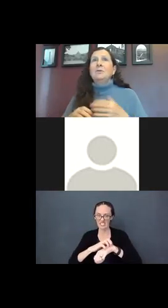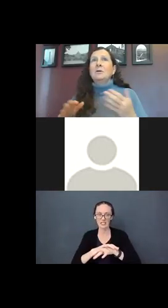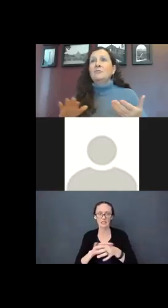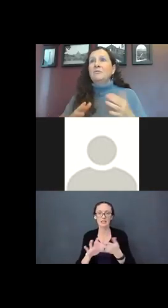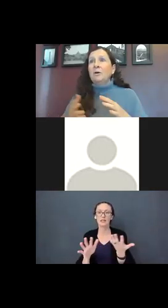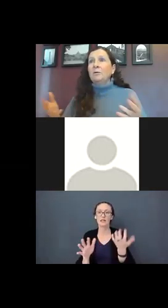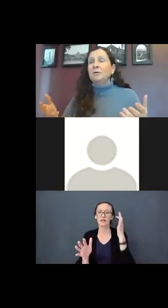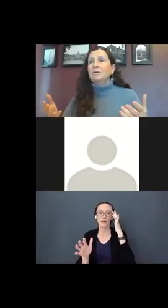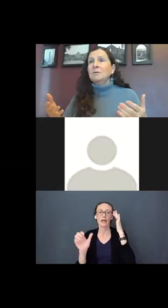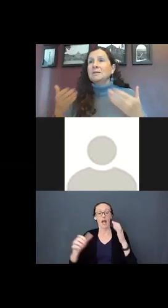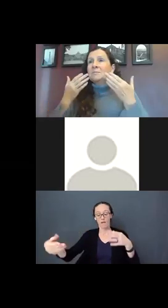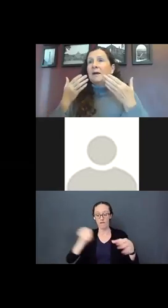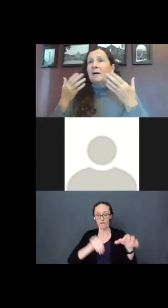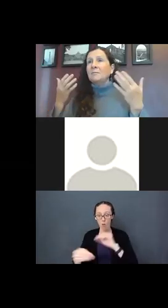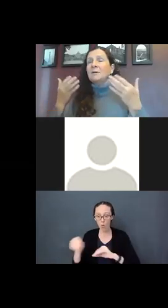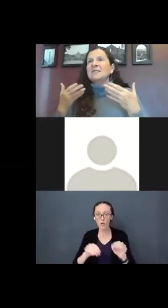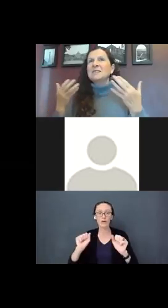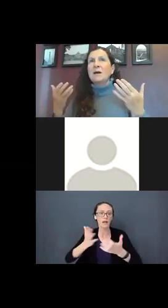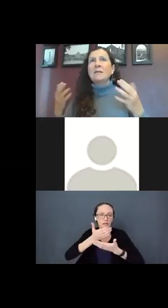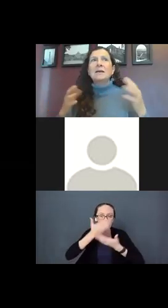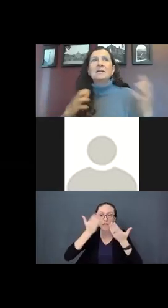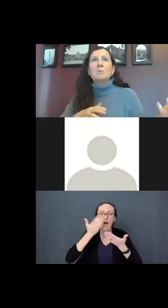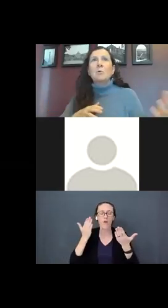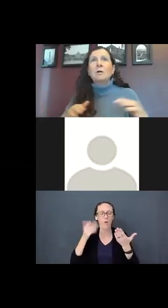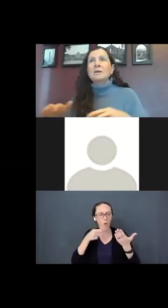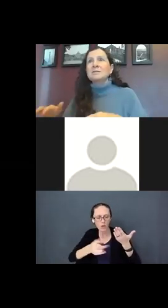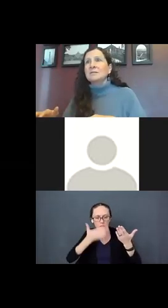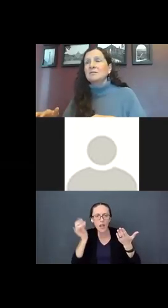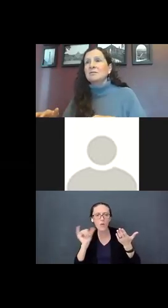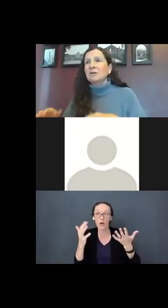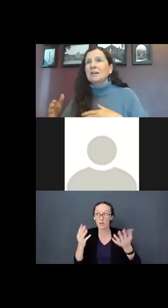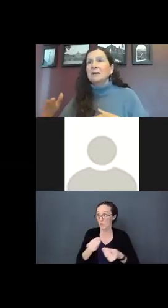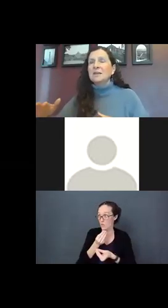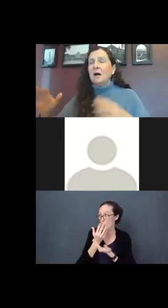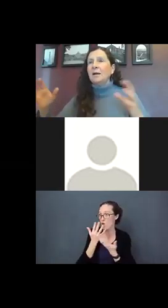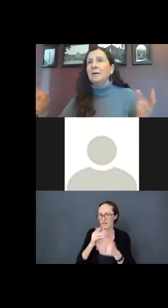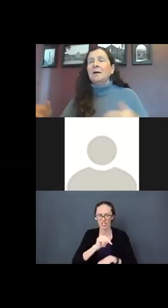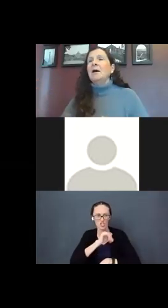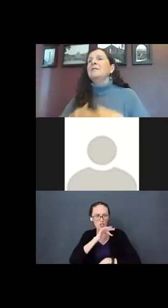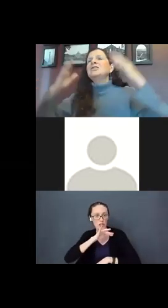You can fold, you can smell -"what does it smells like? Is it warm is it dirty is it hot.” There is